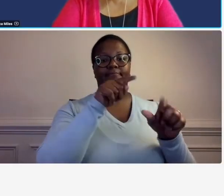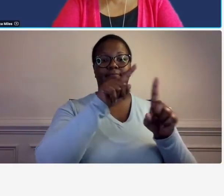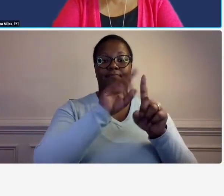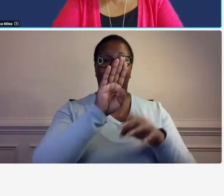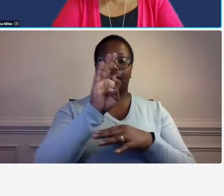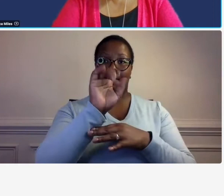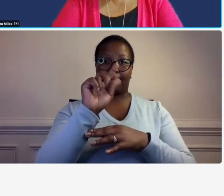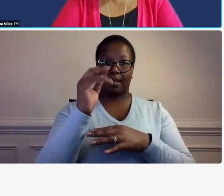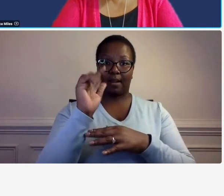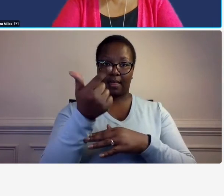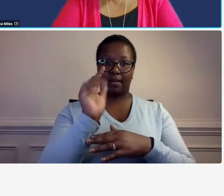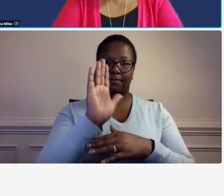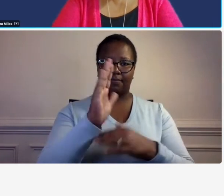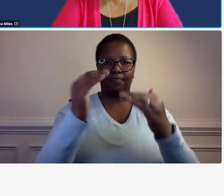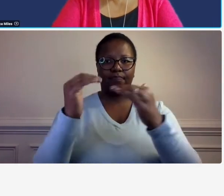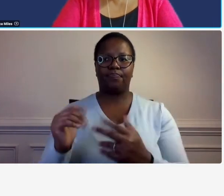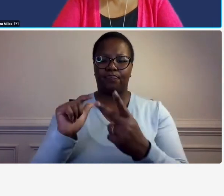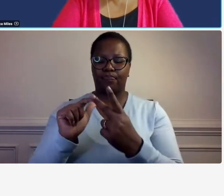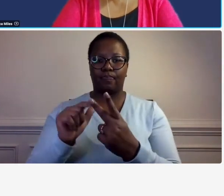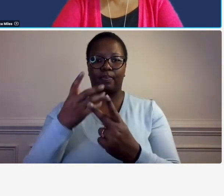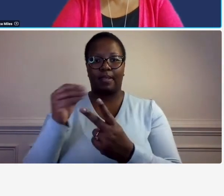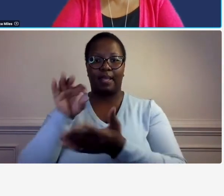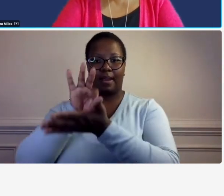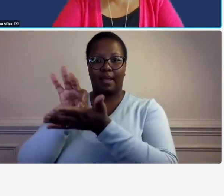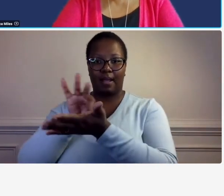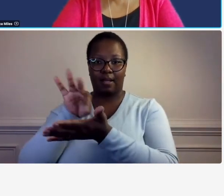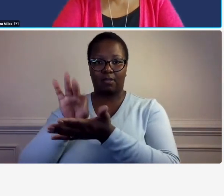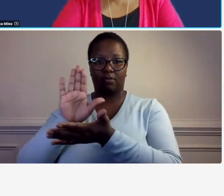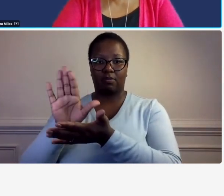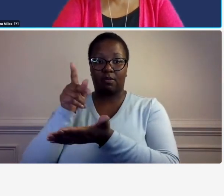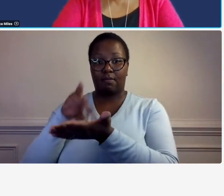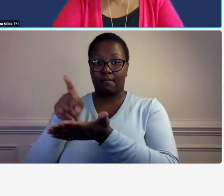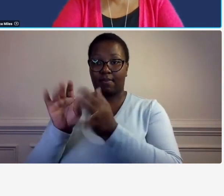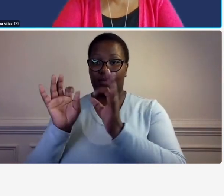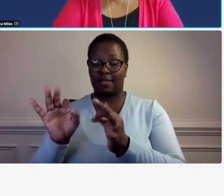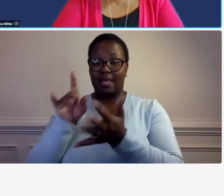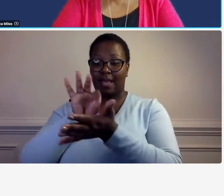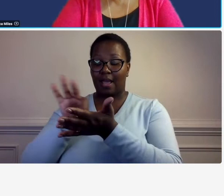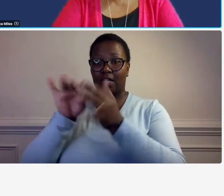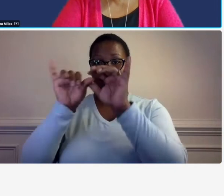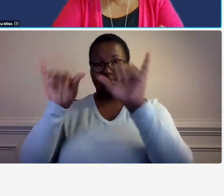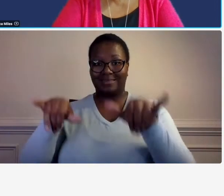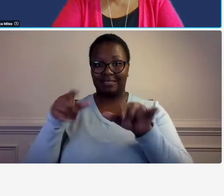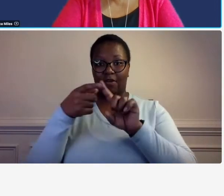um you have your accounts receivable your accounts payable is managed from this one this one um